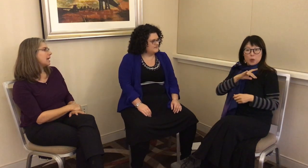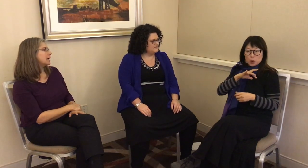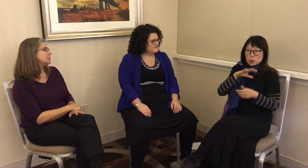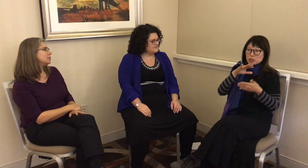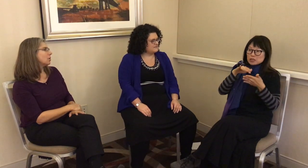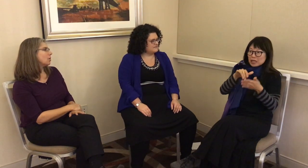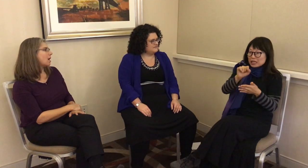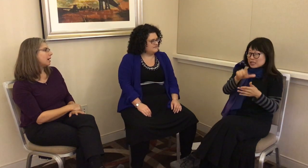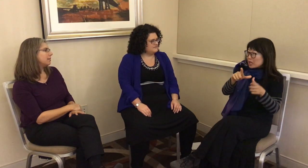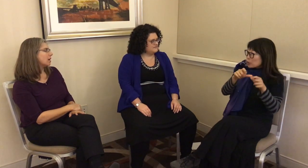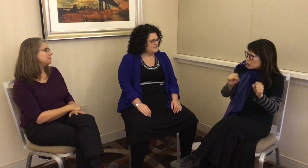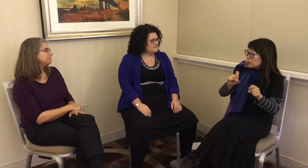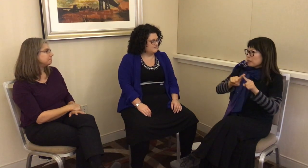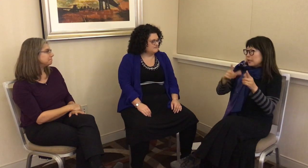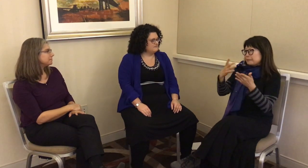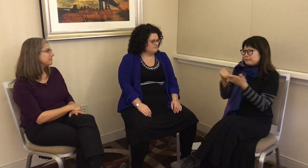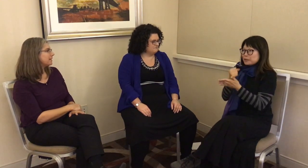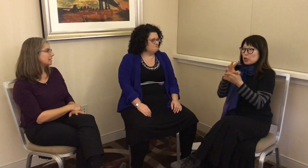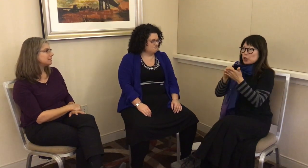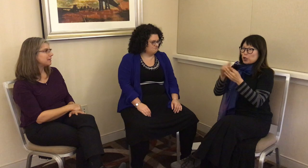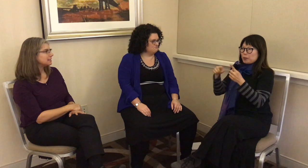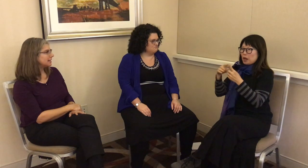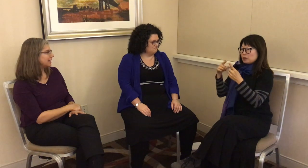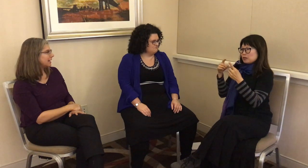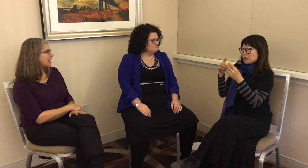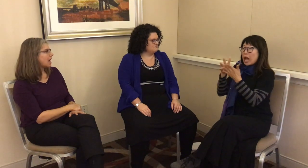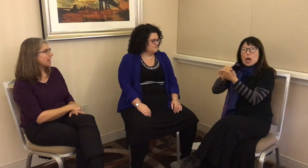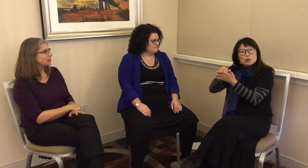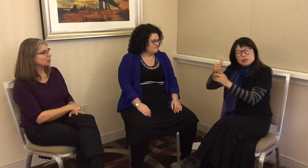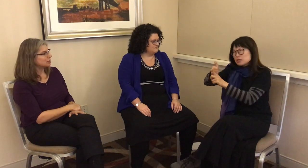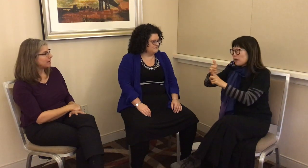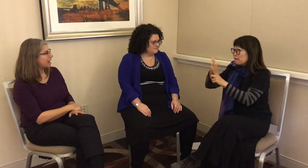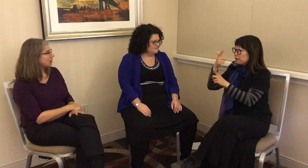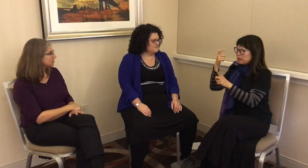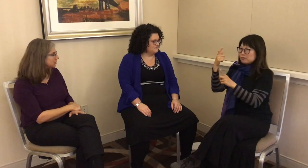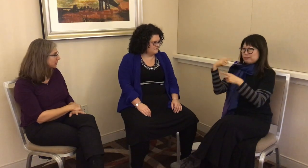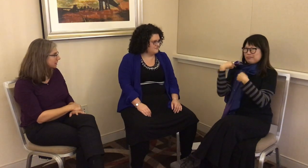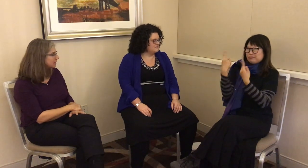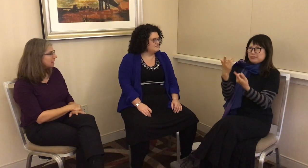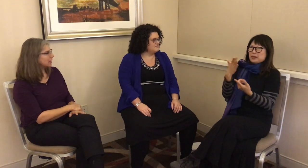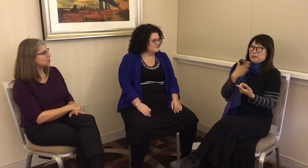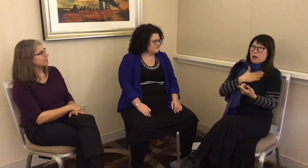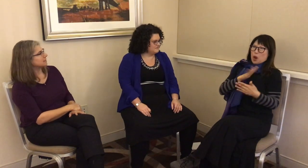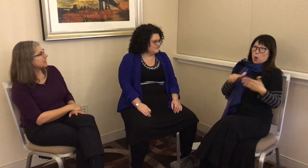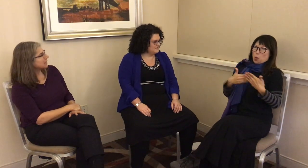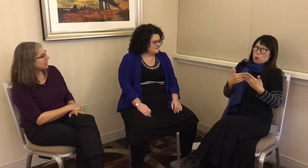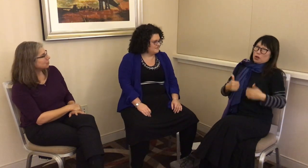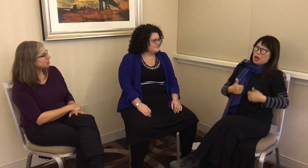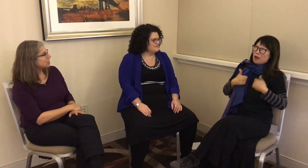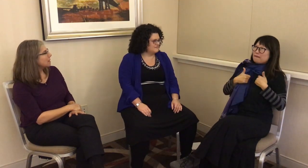that’s fascinating. I could learn about acquisition. I could learn about sign language.”